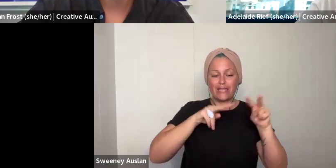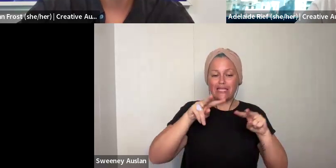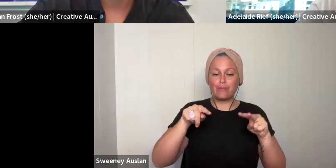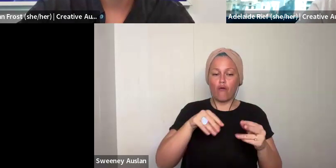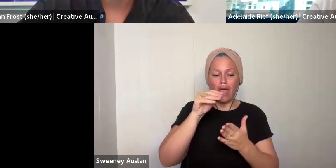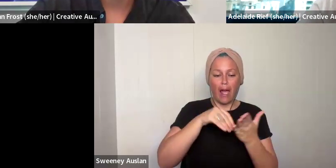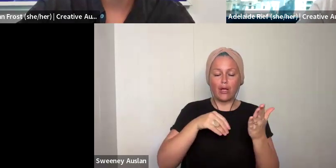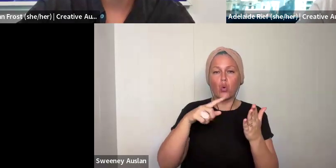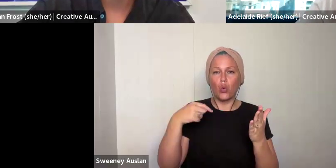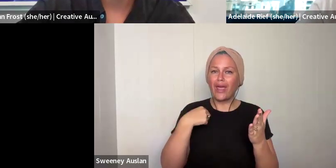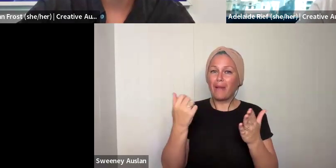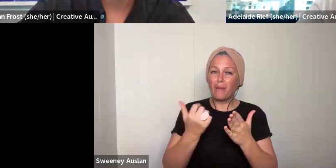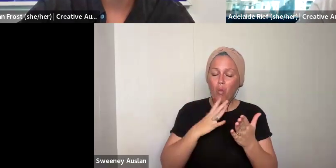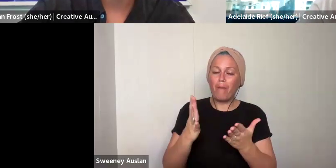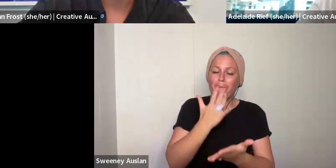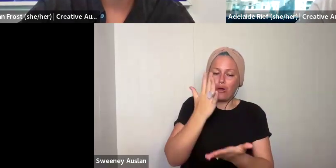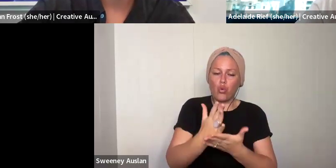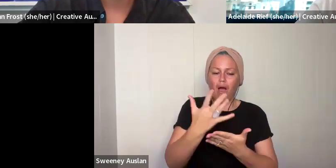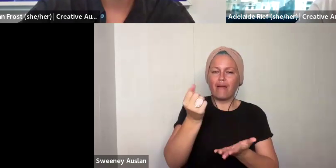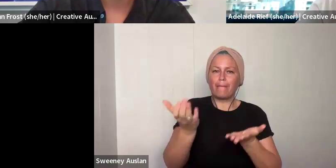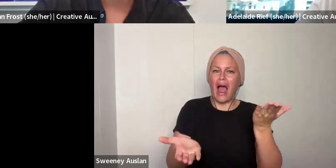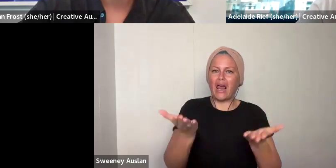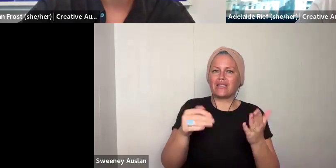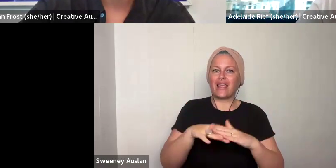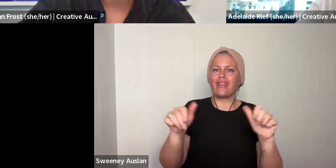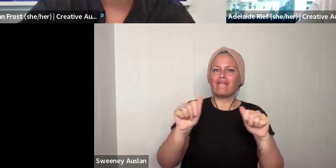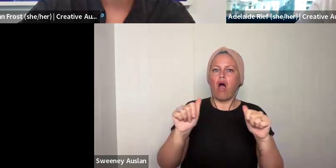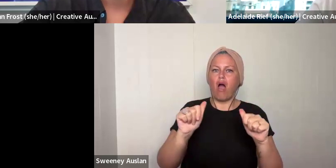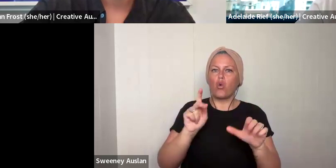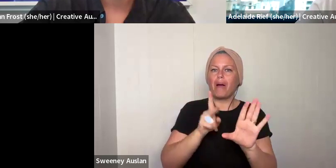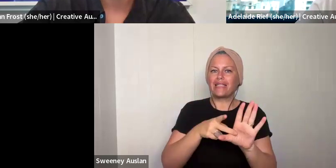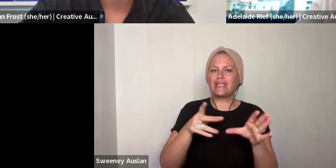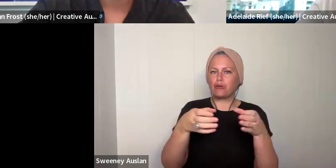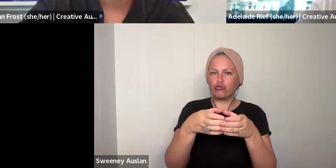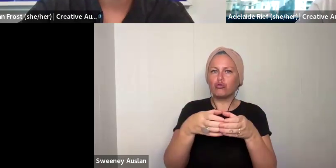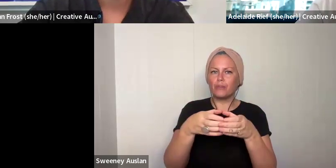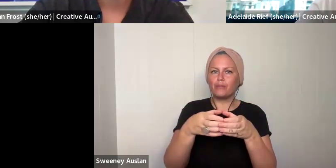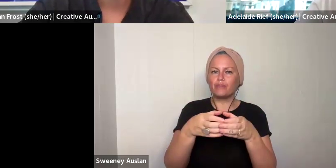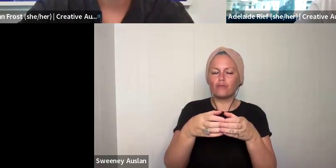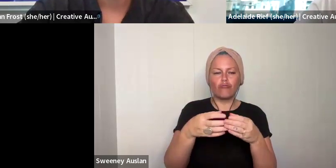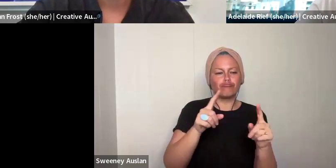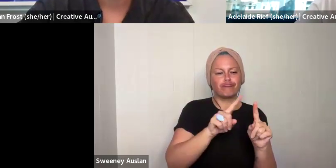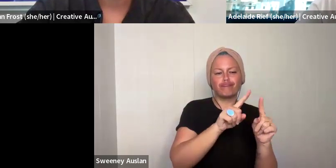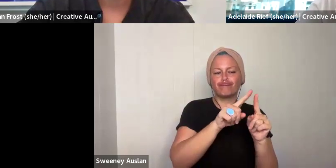in our assessment of the application, looking to ensure that we have a balance in the final participant group from